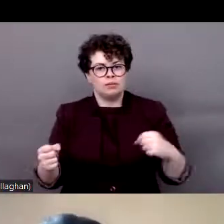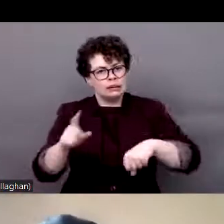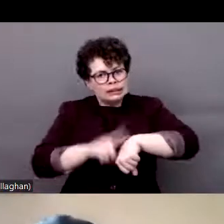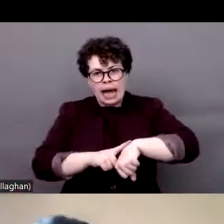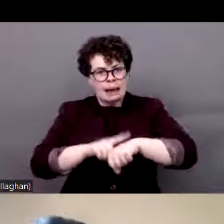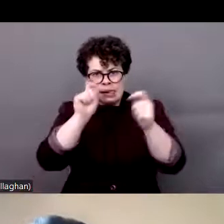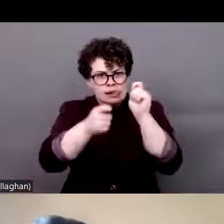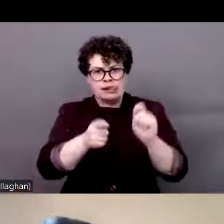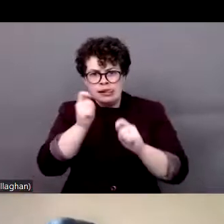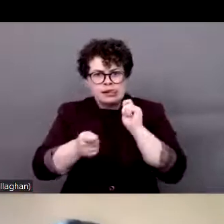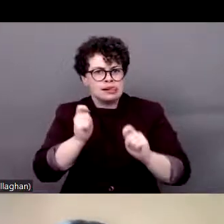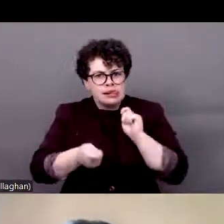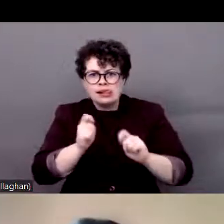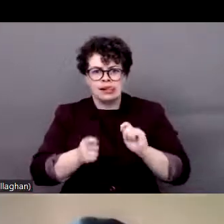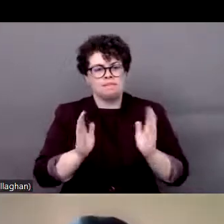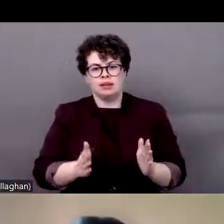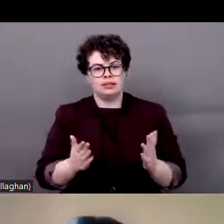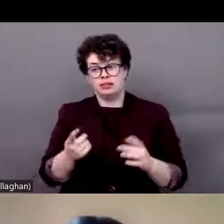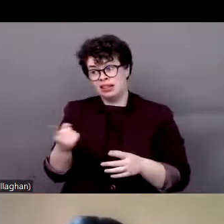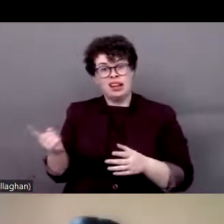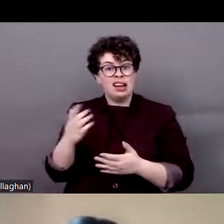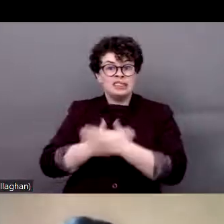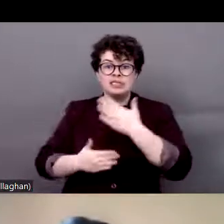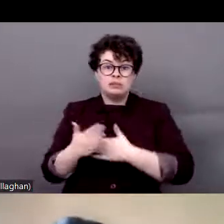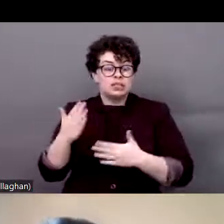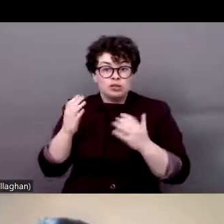We are more prone to violence. And during the